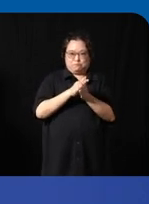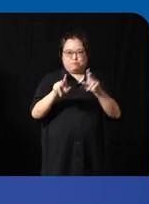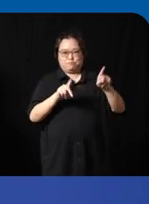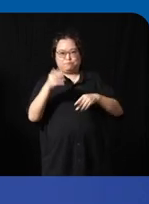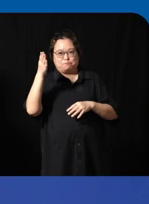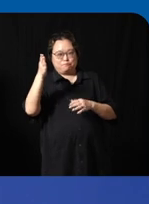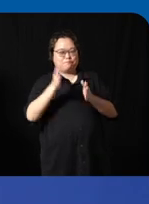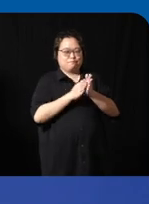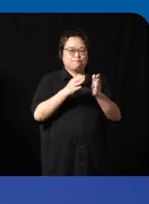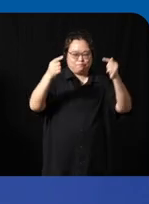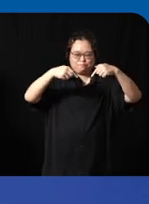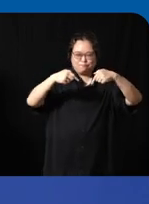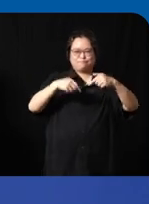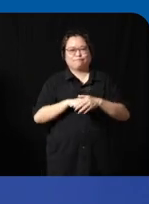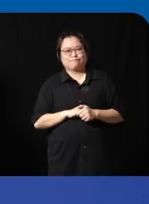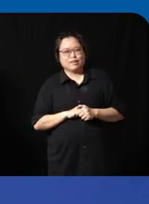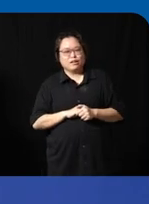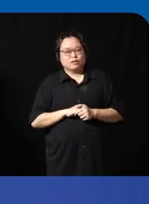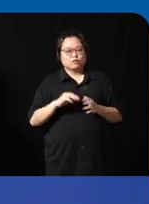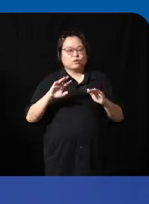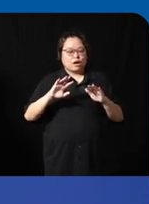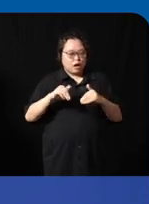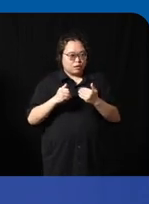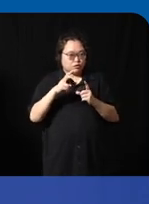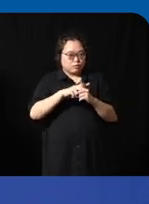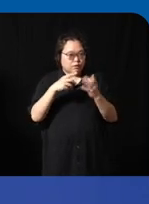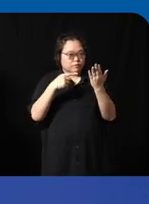how can we apply technology in a context that can actually benefit person with disabilities